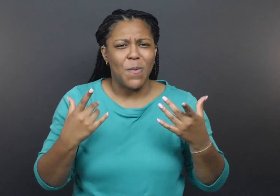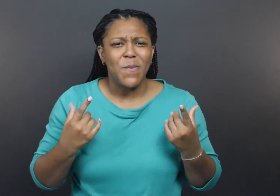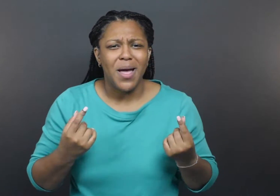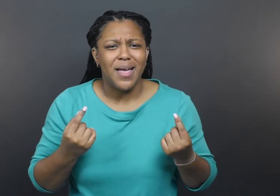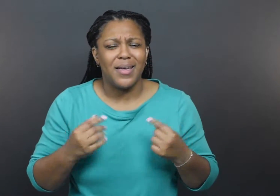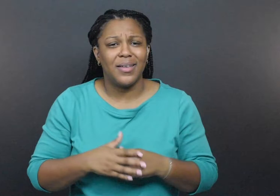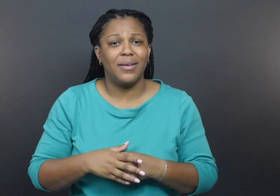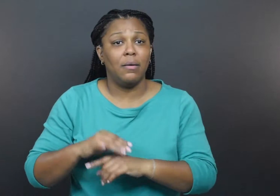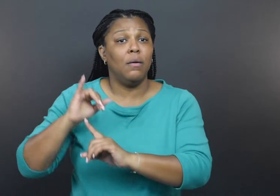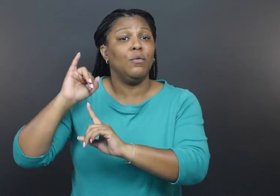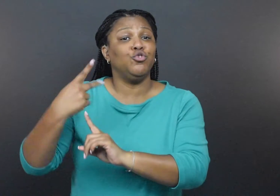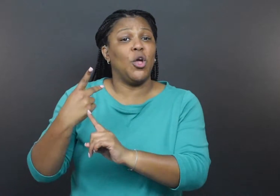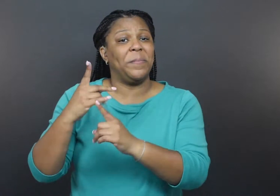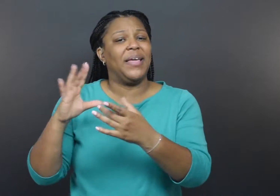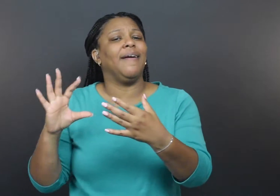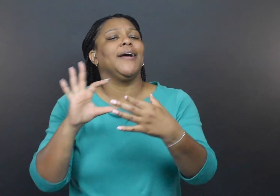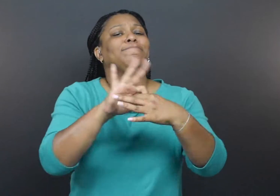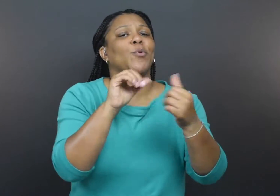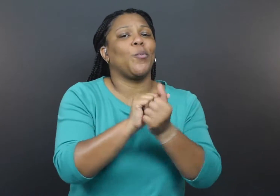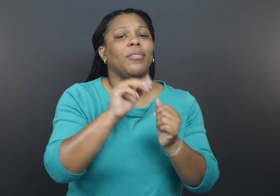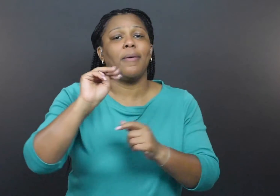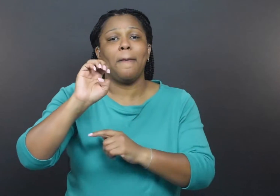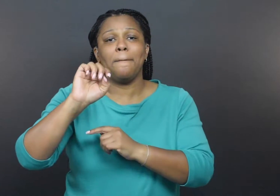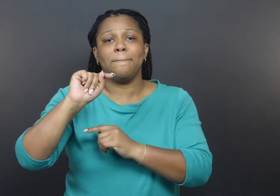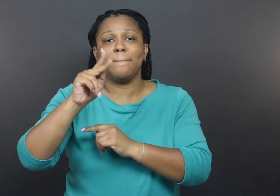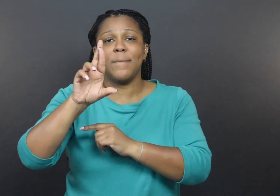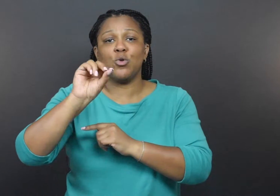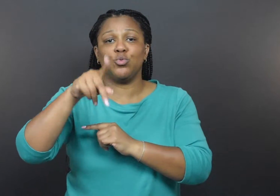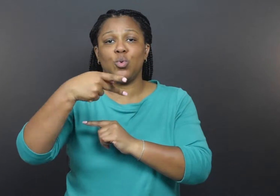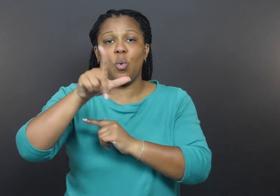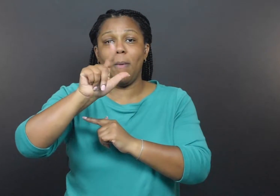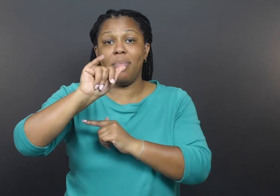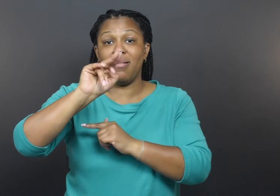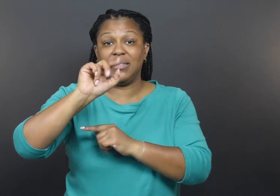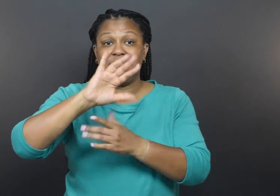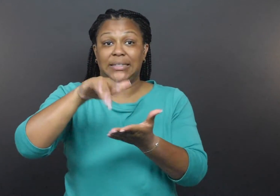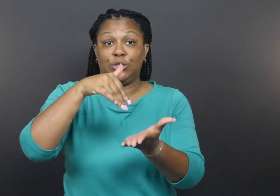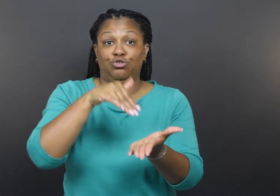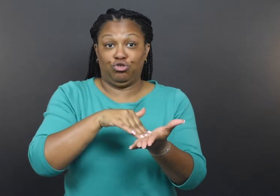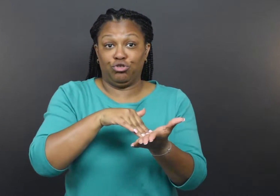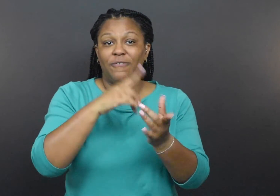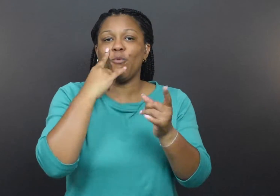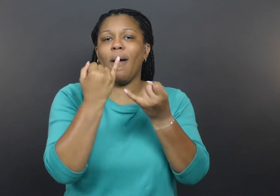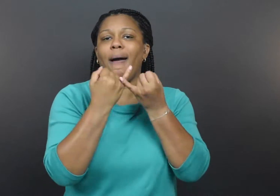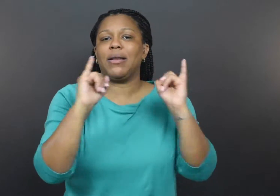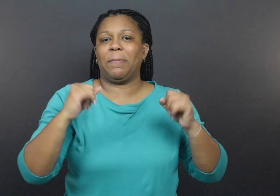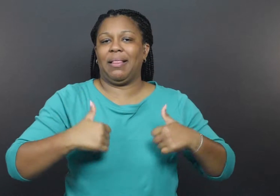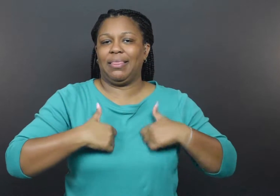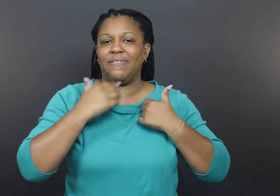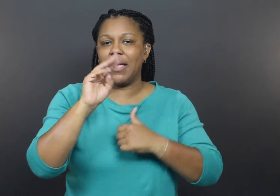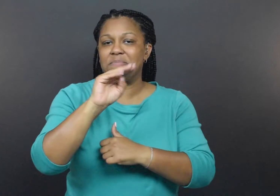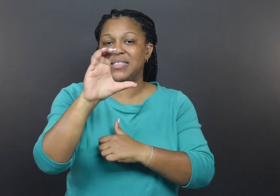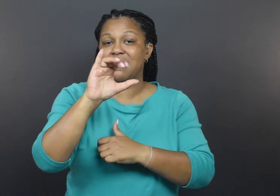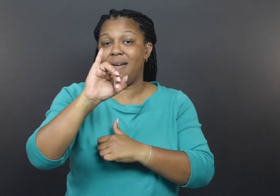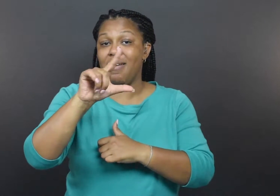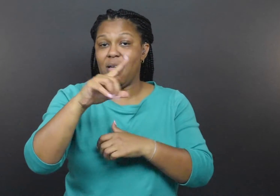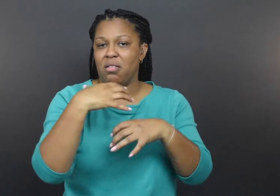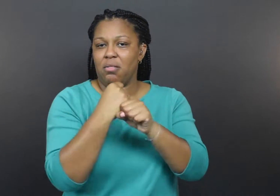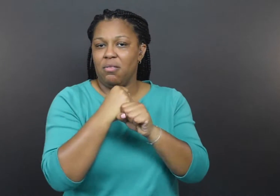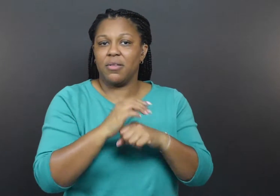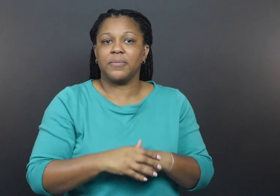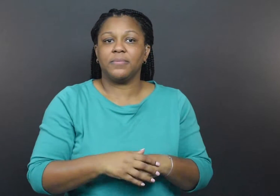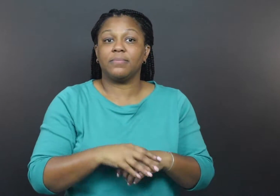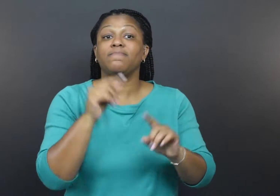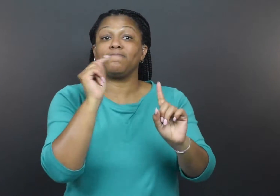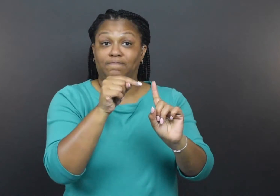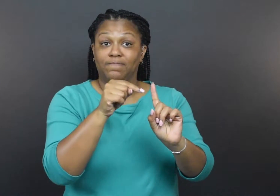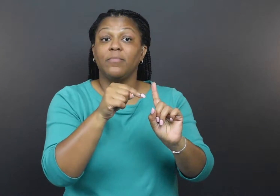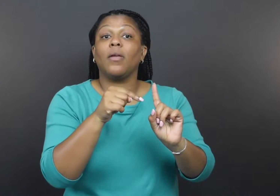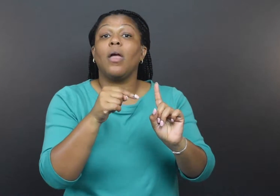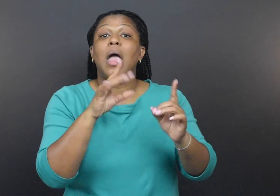Mahoehney connected with the Metropolitan Center for Independent Living (MCIL), a contractor and